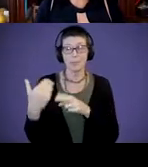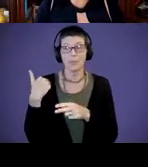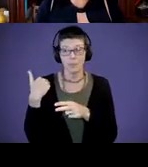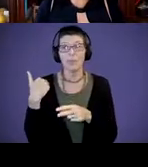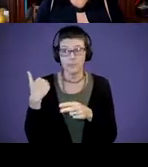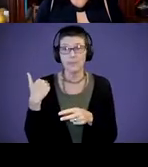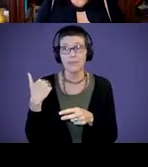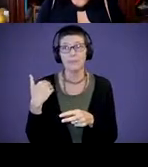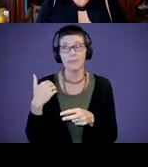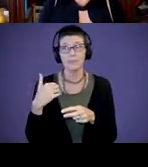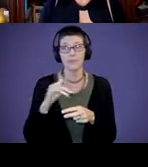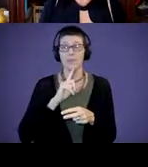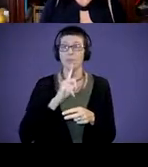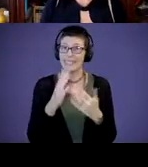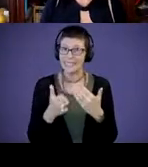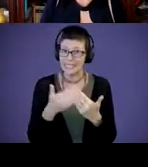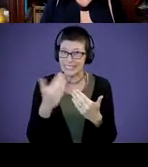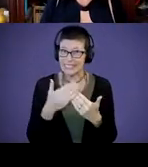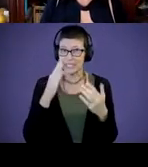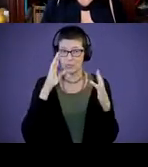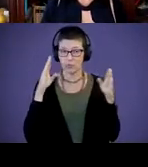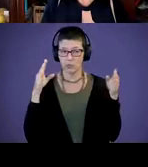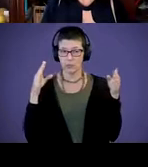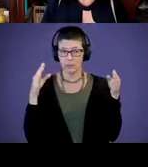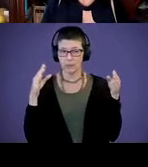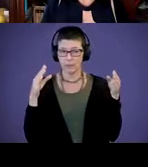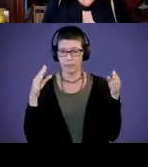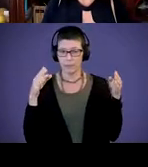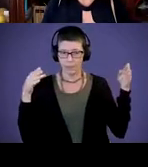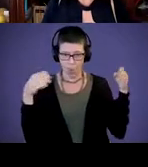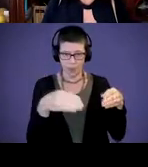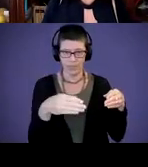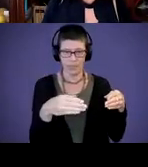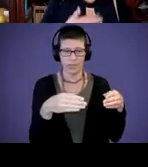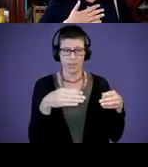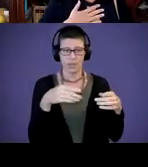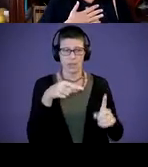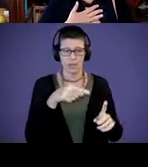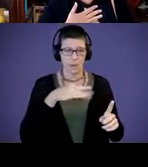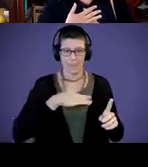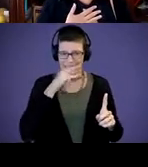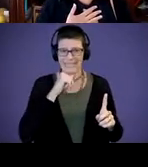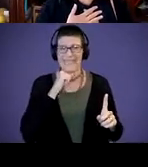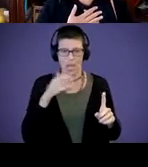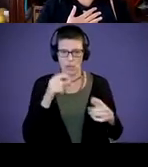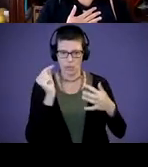It's really easy to focus on what our kids aren't doing and being fearful that they may never do